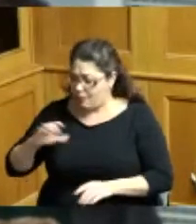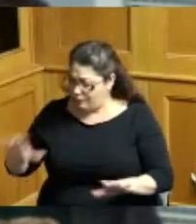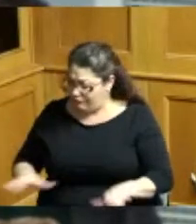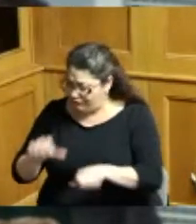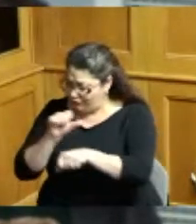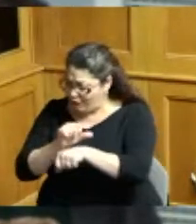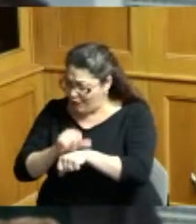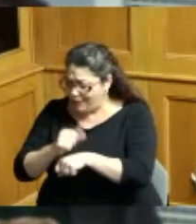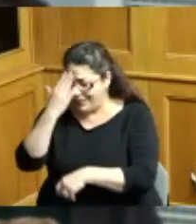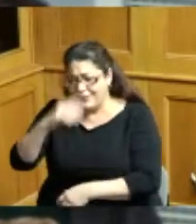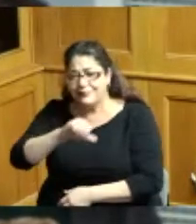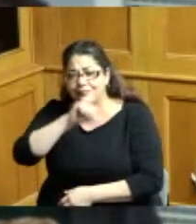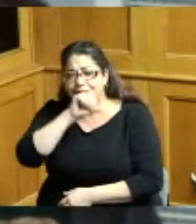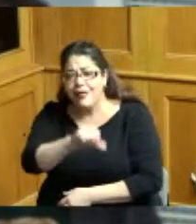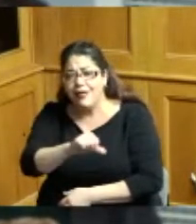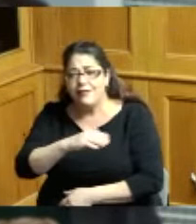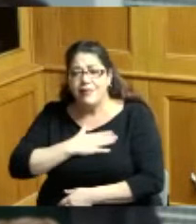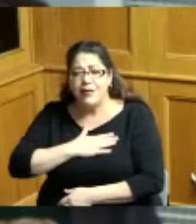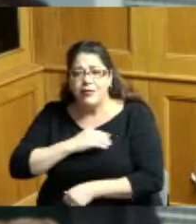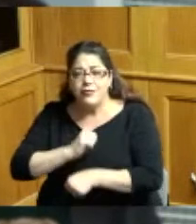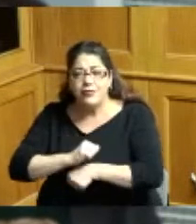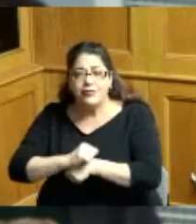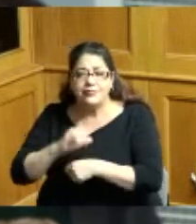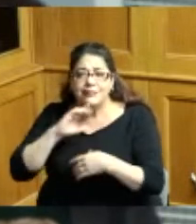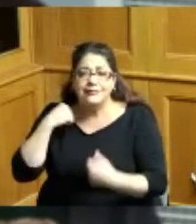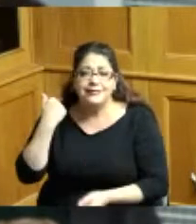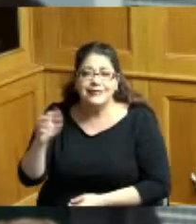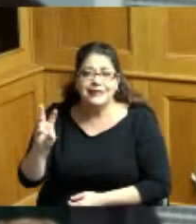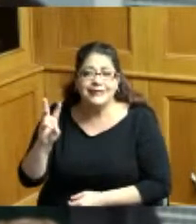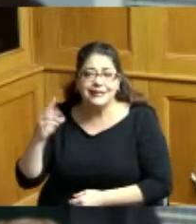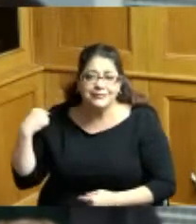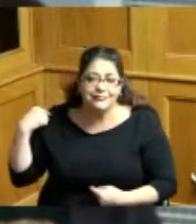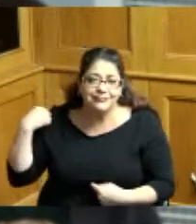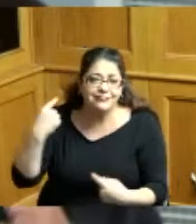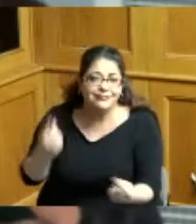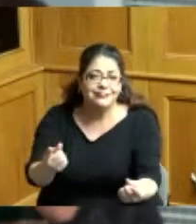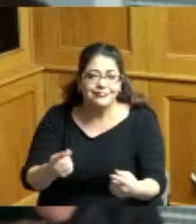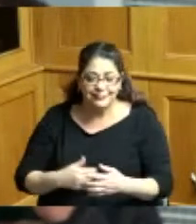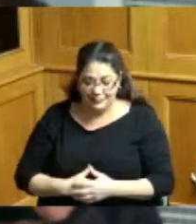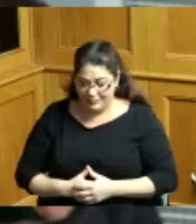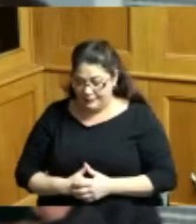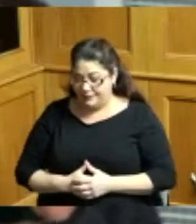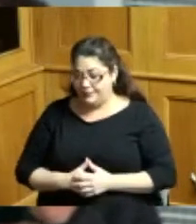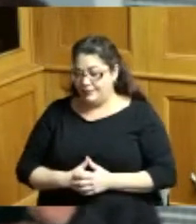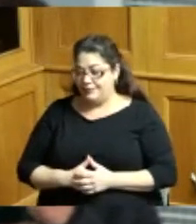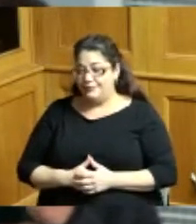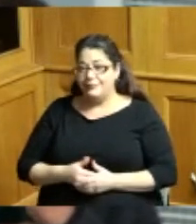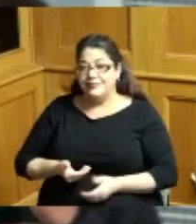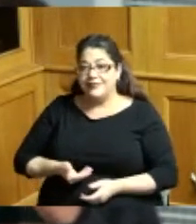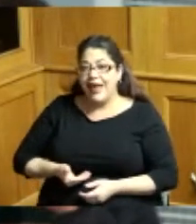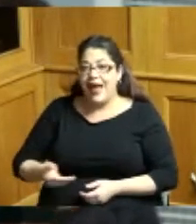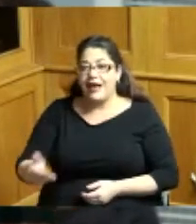do and I've been doing this since I was 16 years old when I was hired to be a tot lot aid downtown